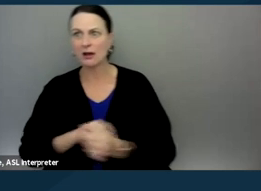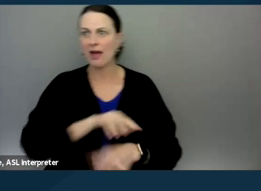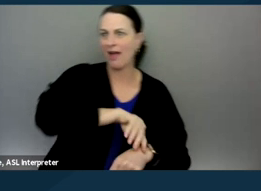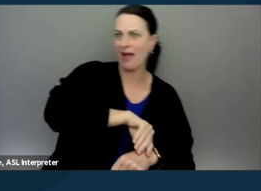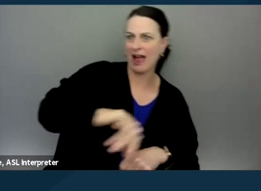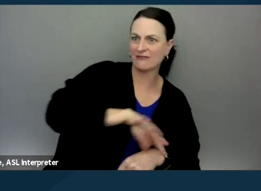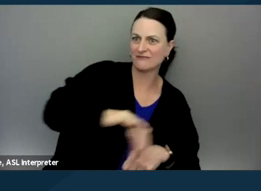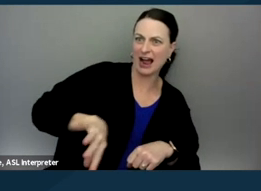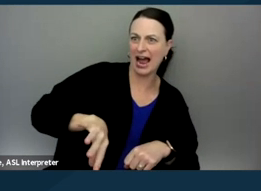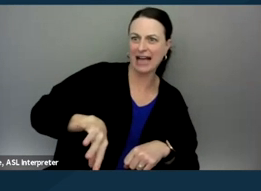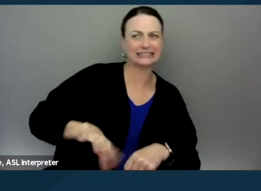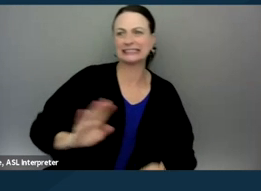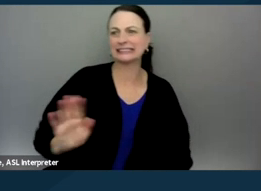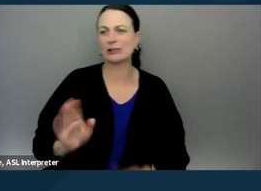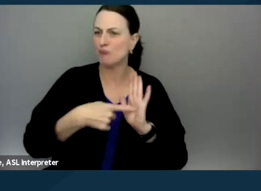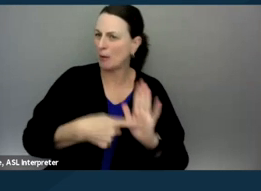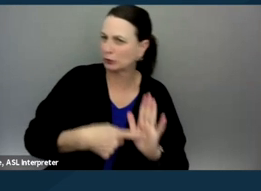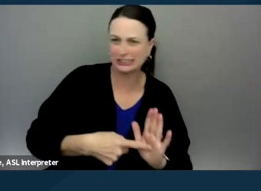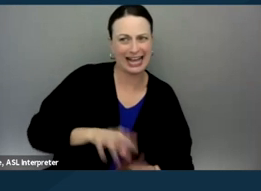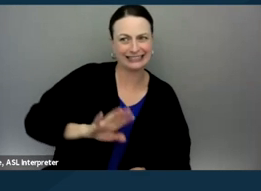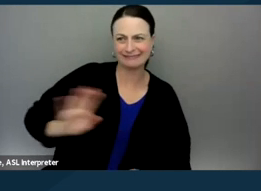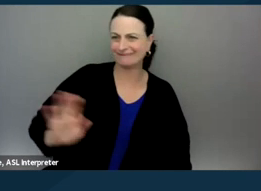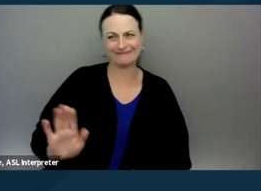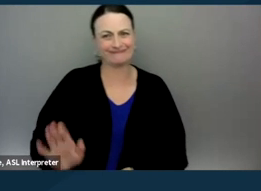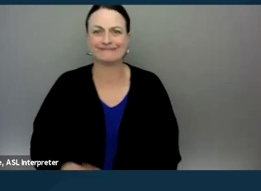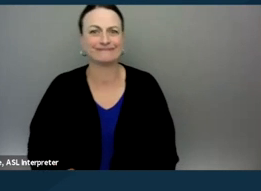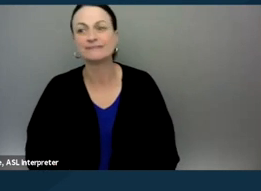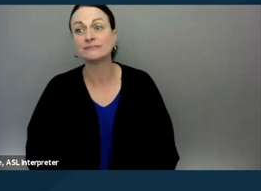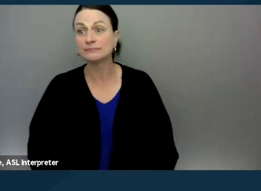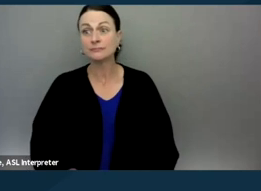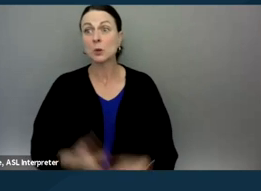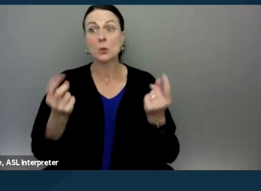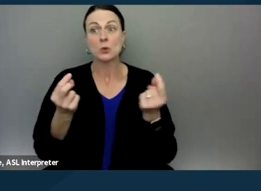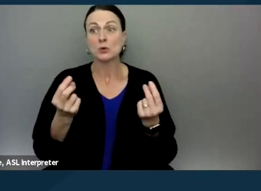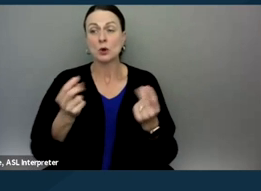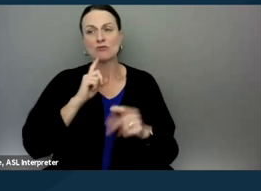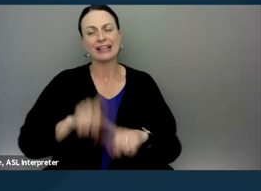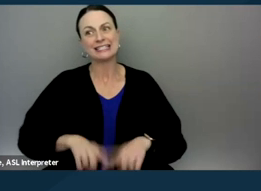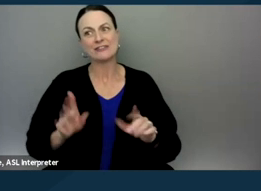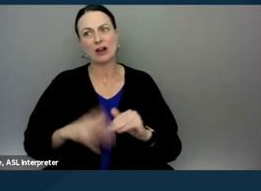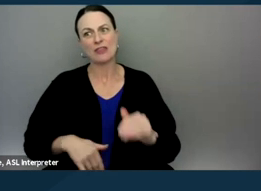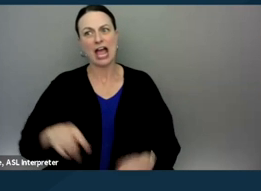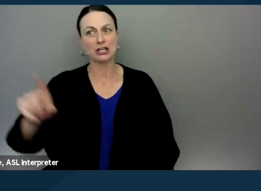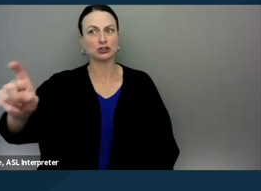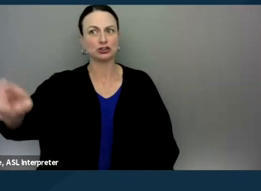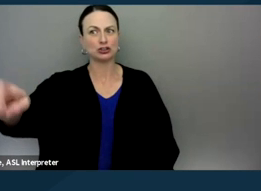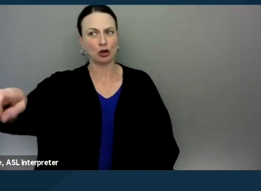and we're not going to represent them. So what could you do is really different from what should you do and so on.